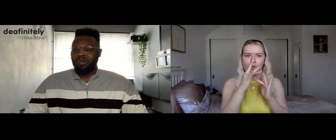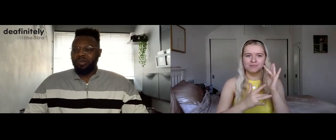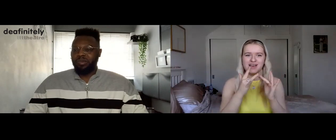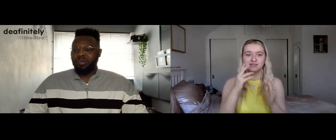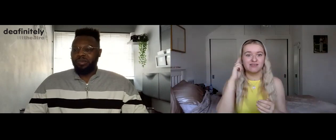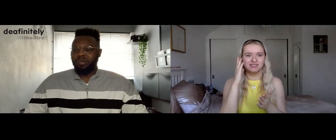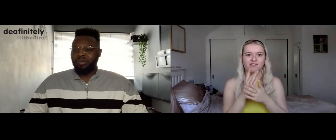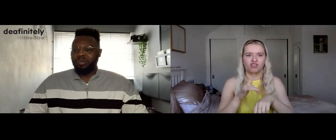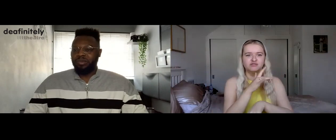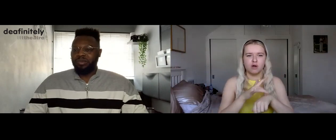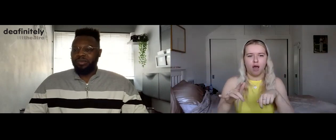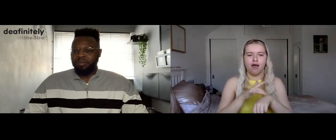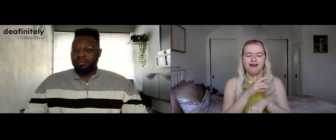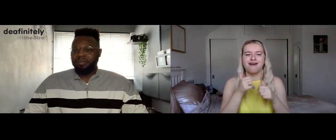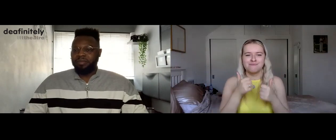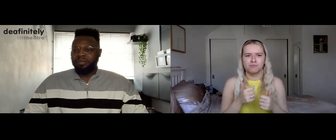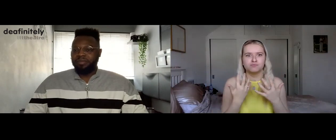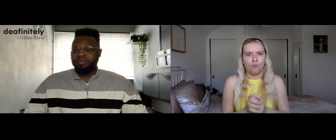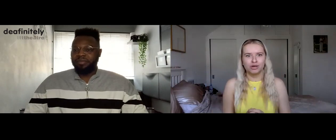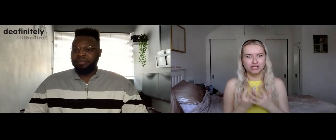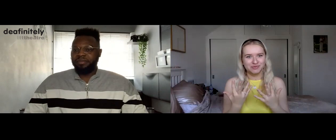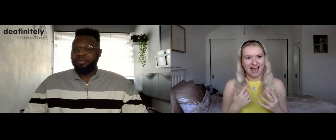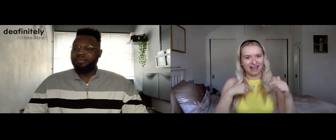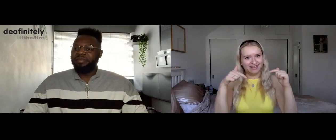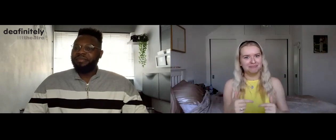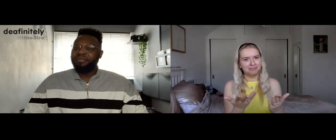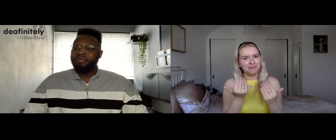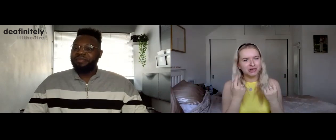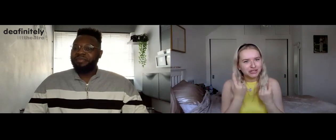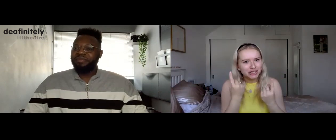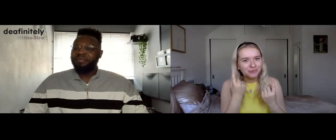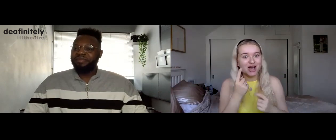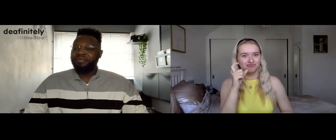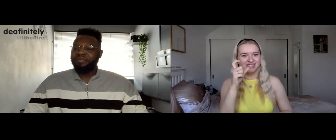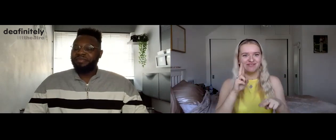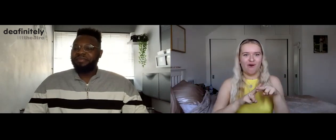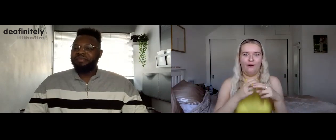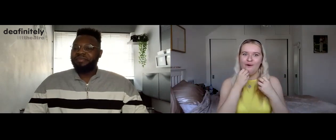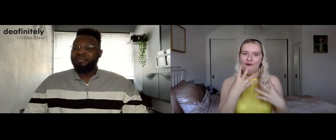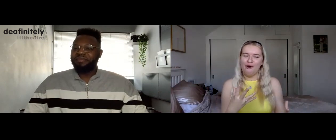on our Deafinitely Theatre's website. So, today I'm here with Chris Fonseca!